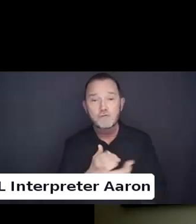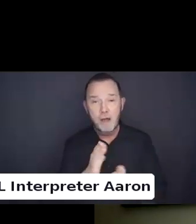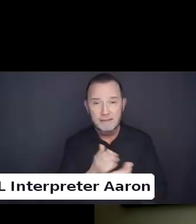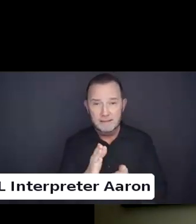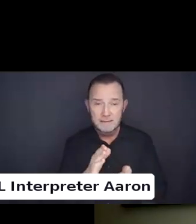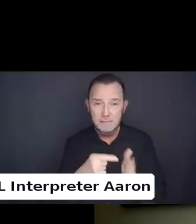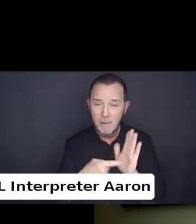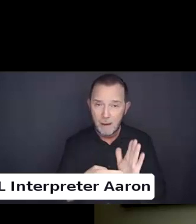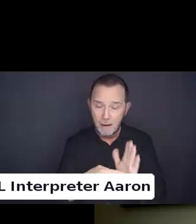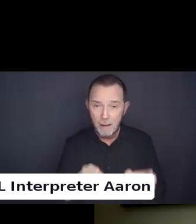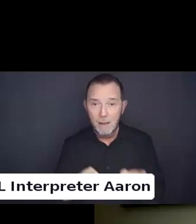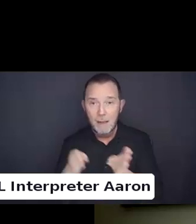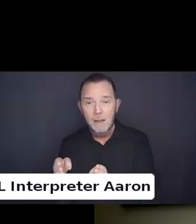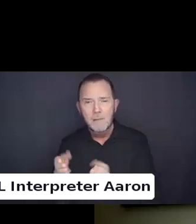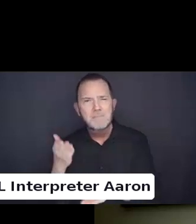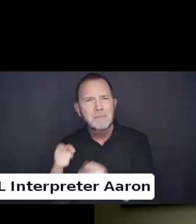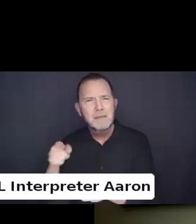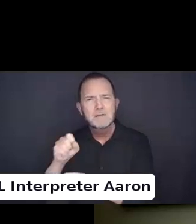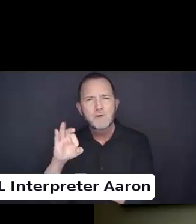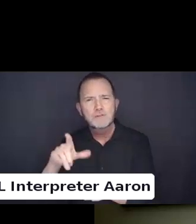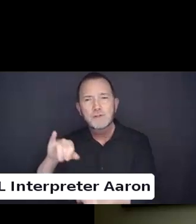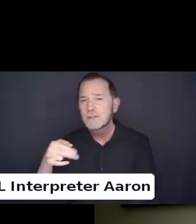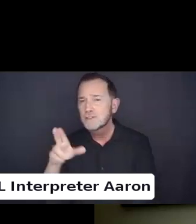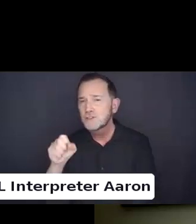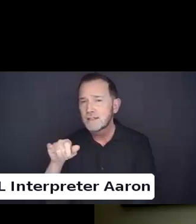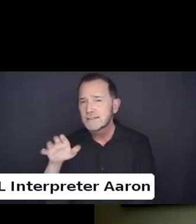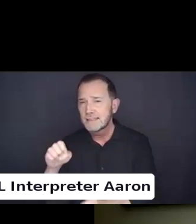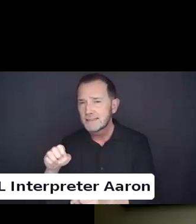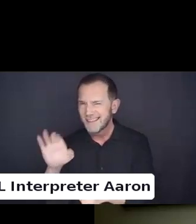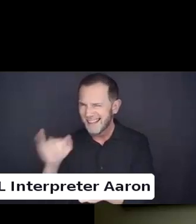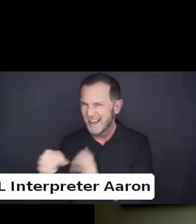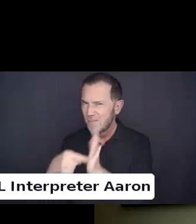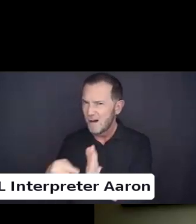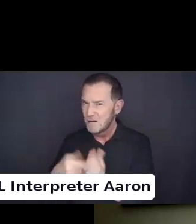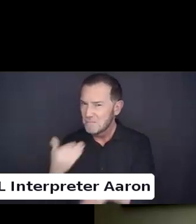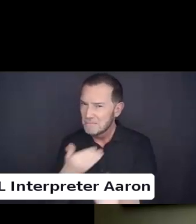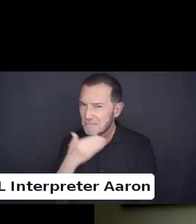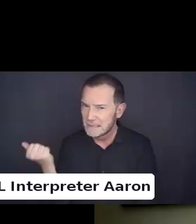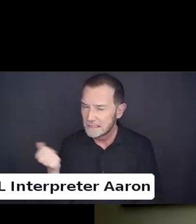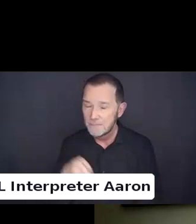Because I think of just the legal rights basically. And that is the easy part.